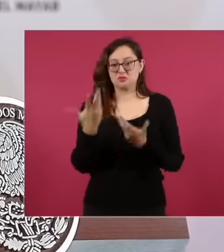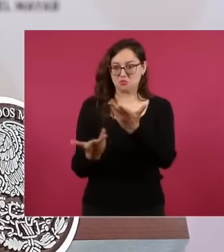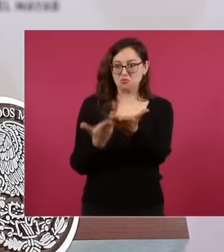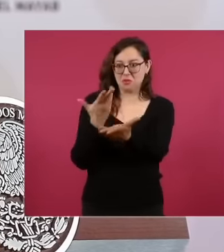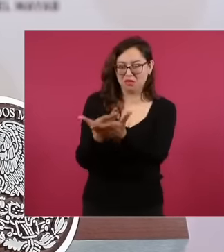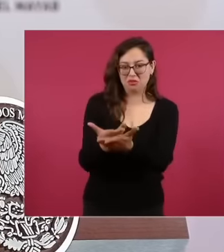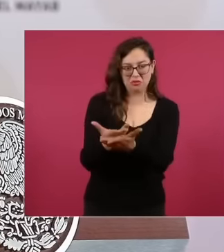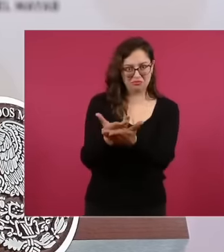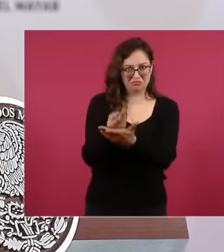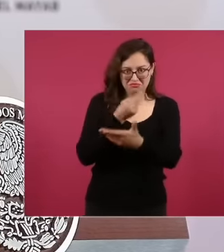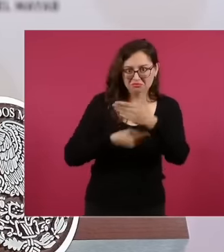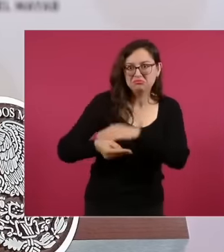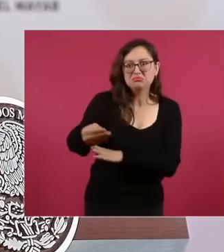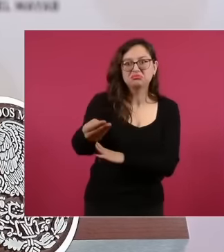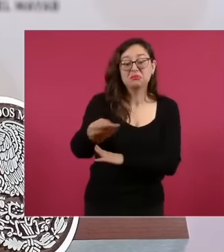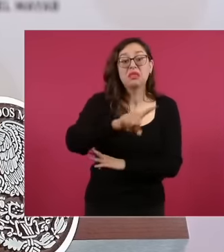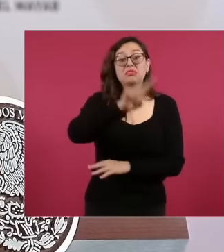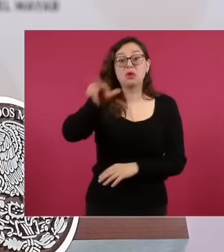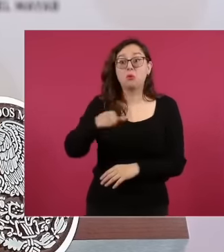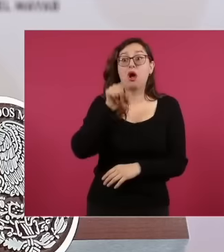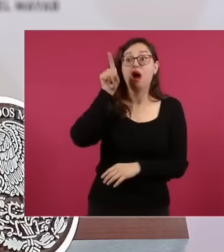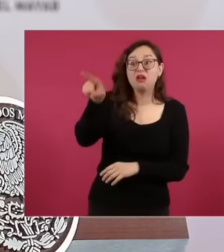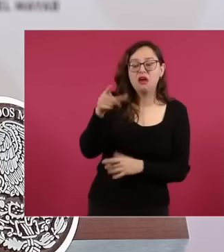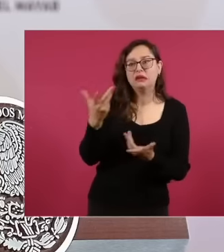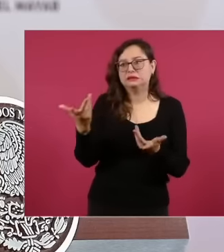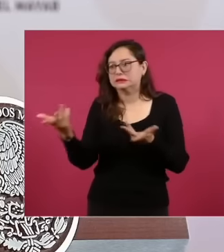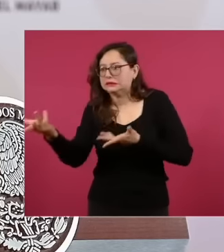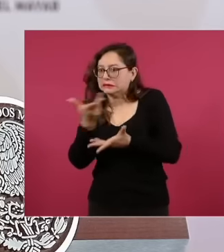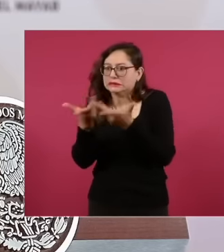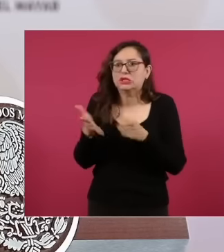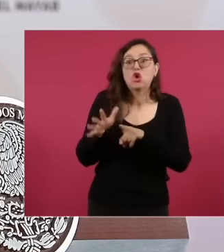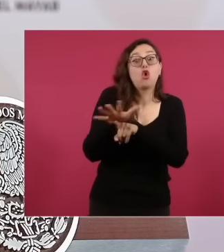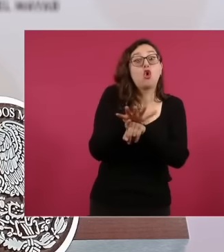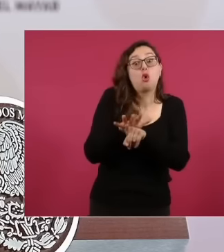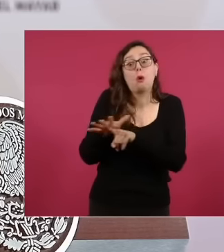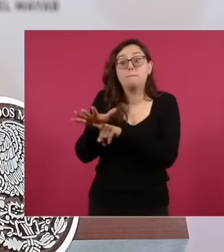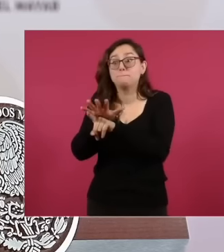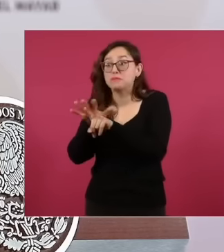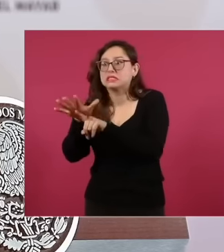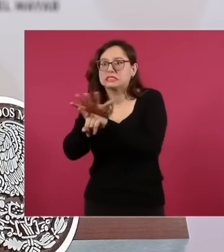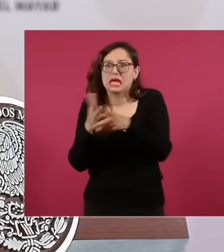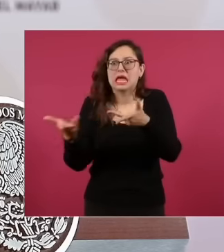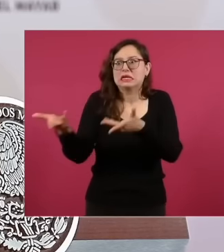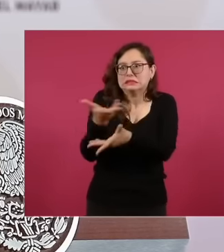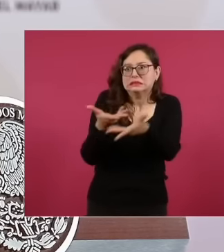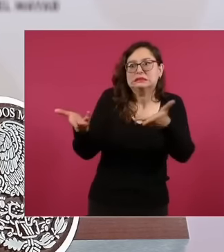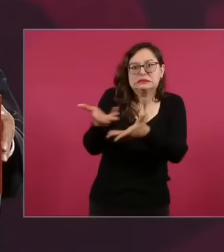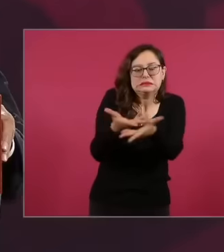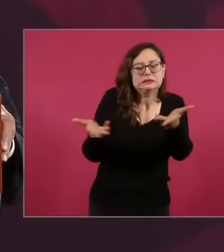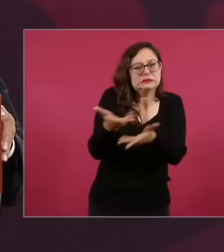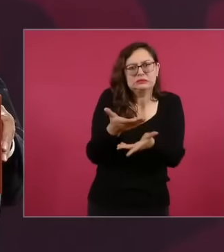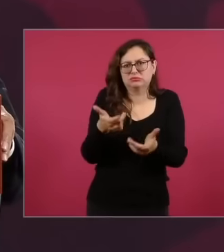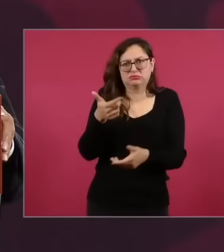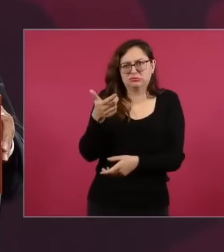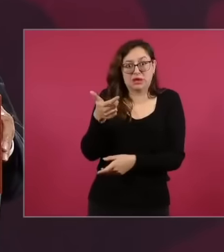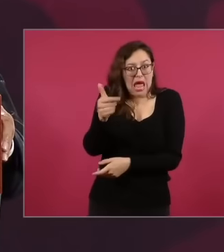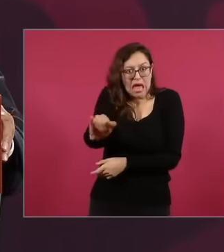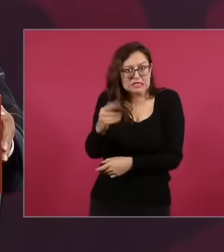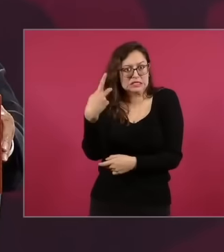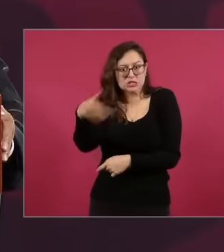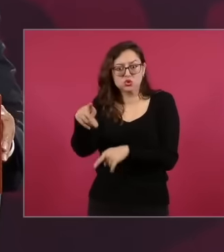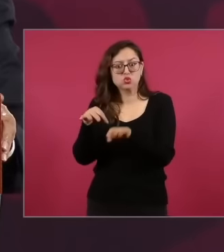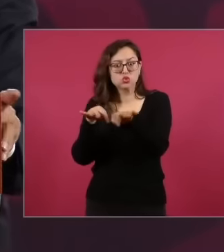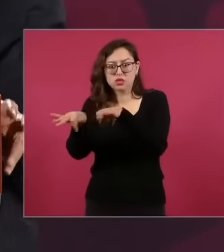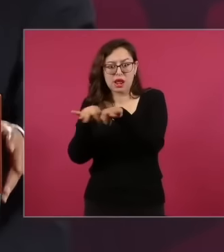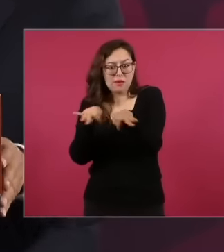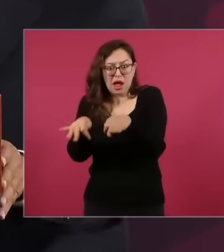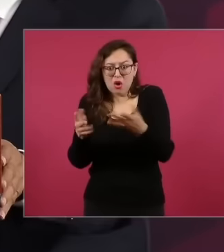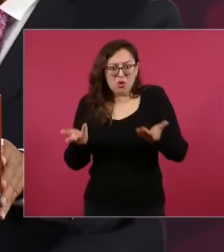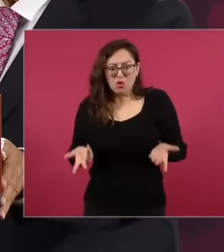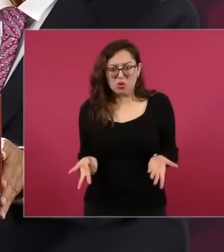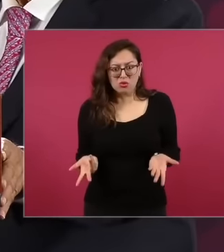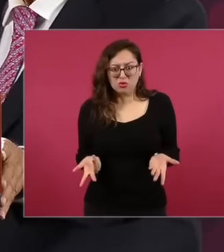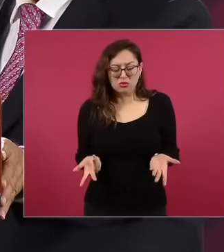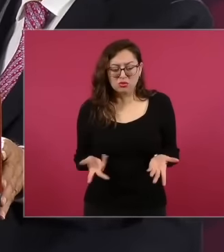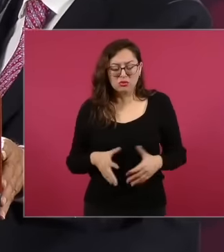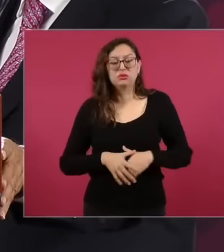legislators who have to do their job, eh, the